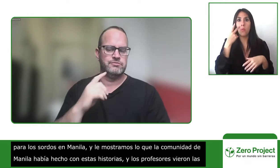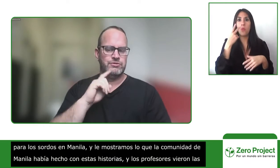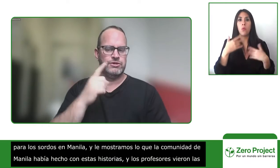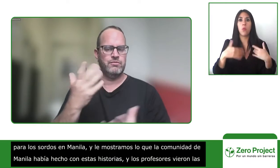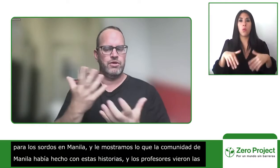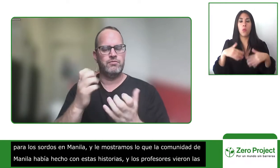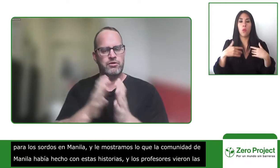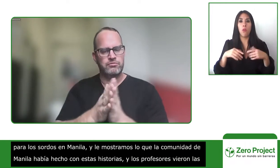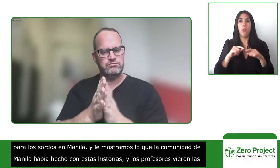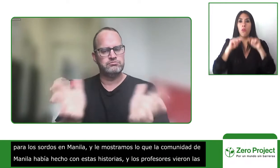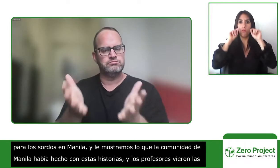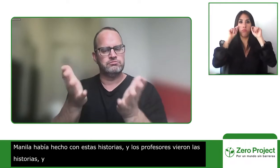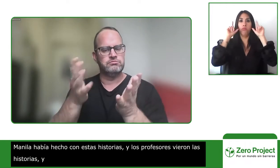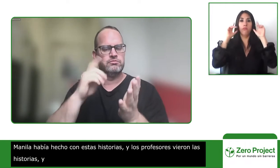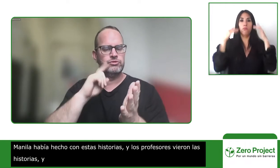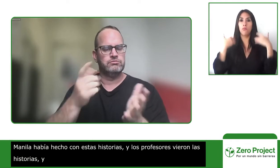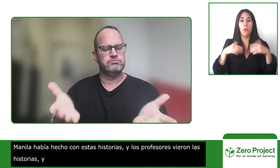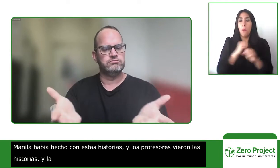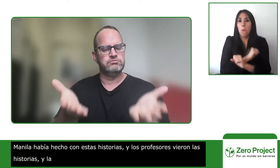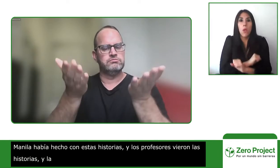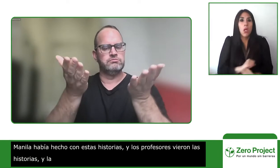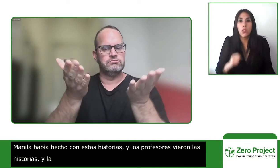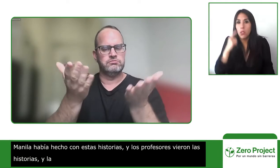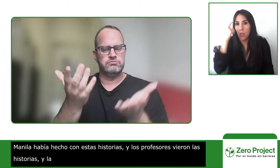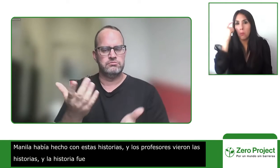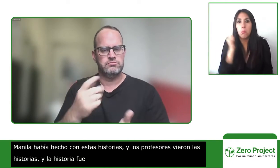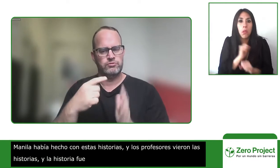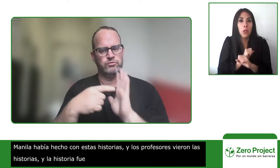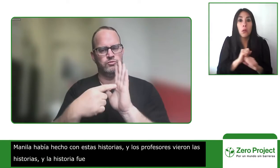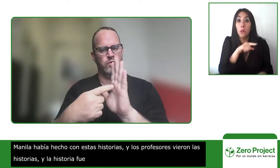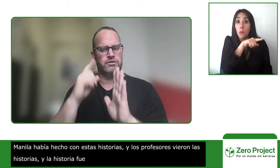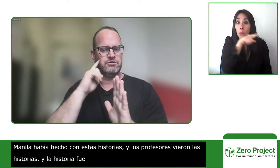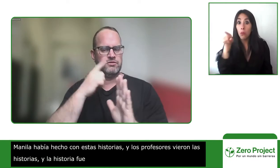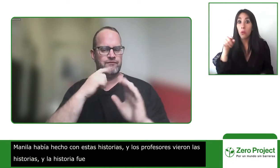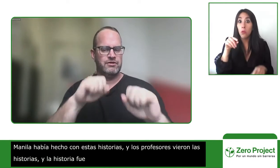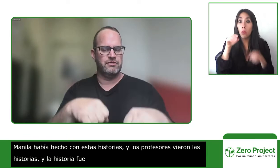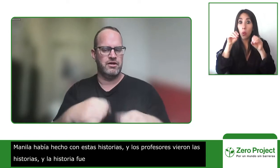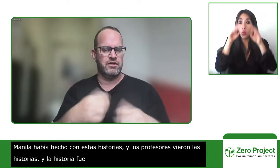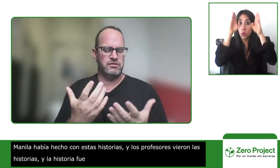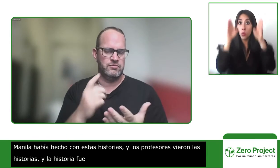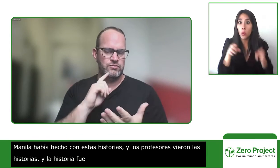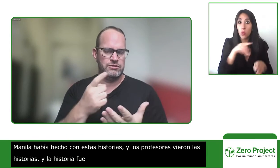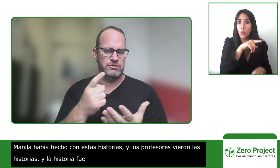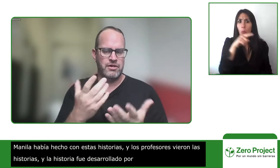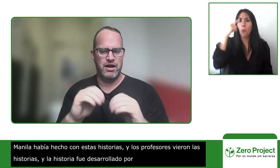low expectations and so through that we showed them and elevated that the deaf community